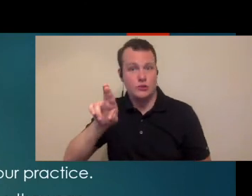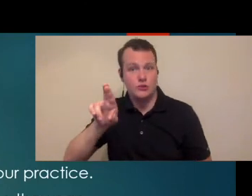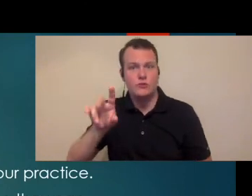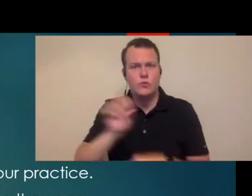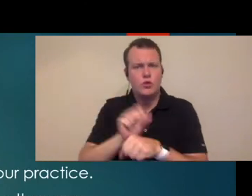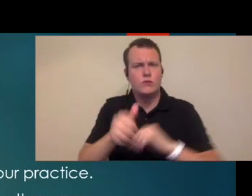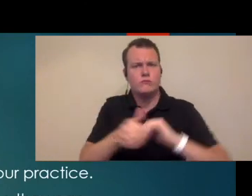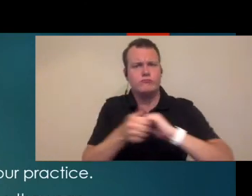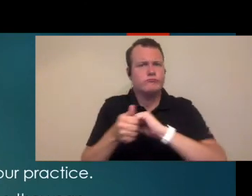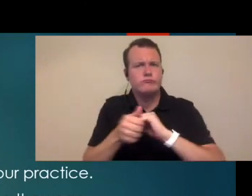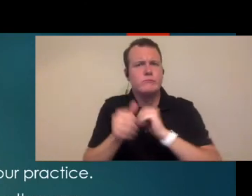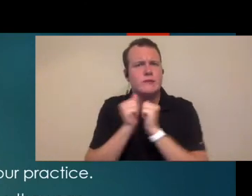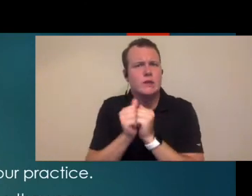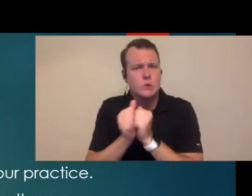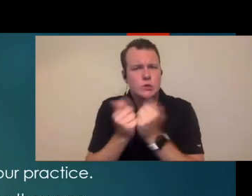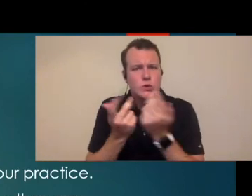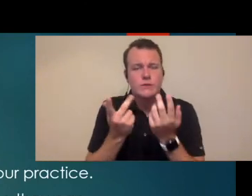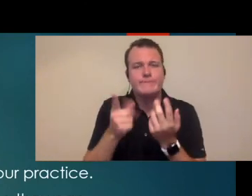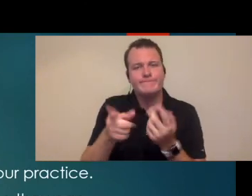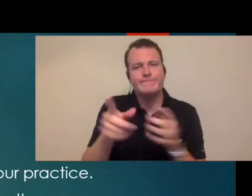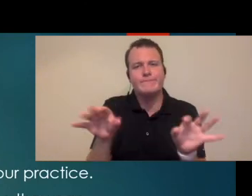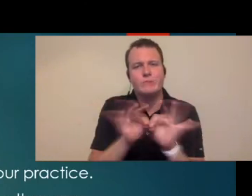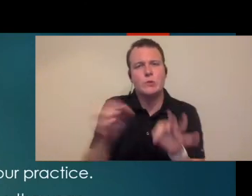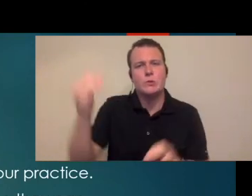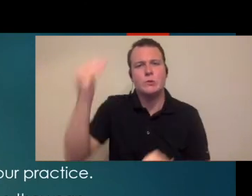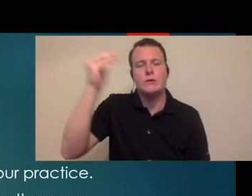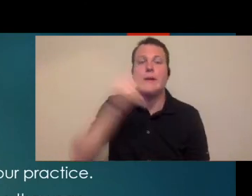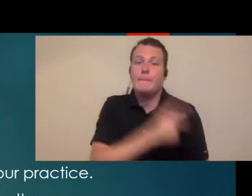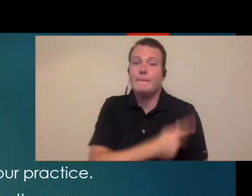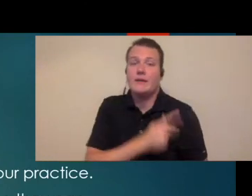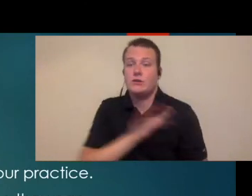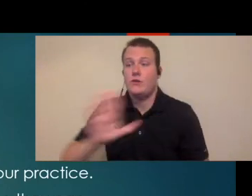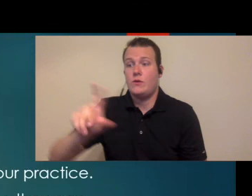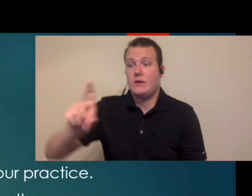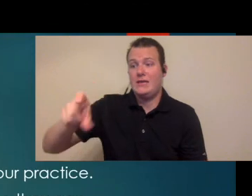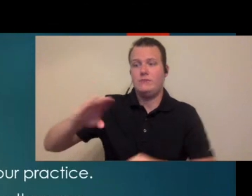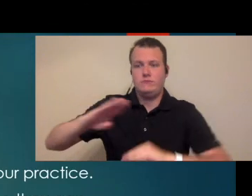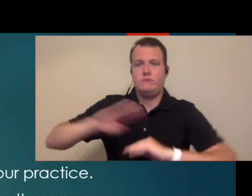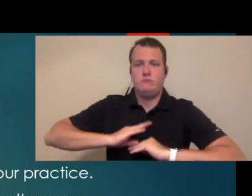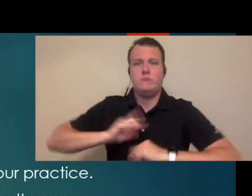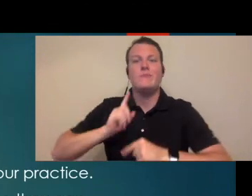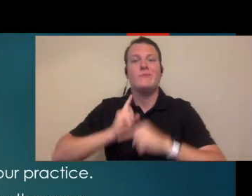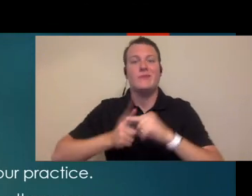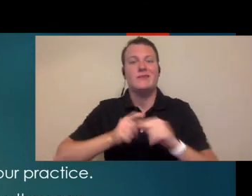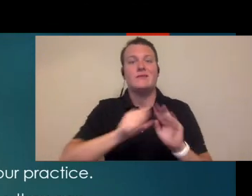together so just making sure that the patient's needs are met but then also